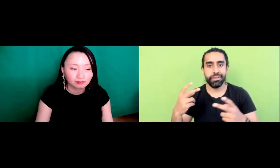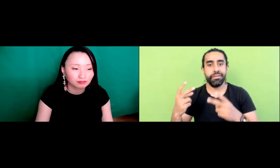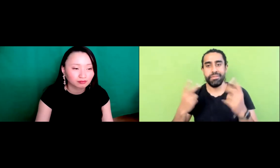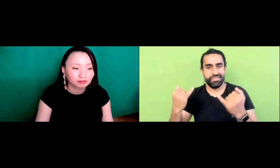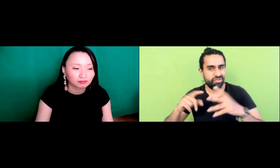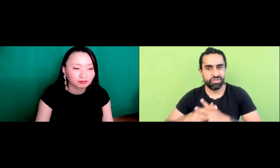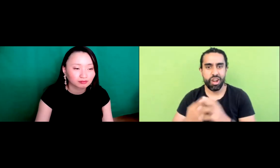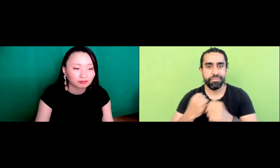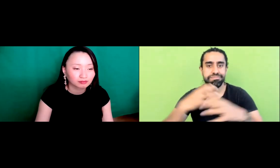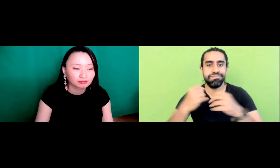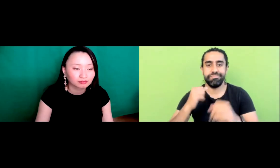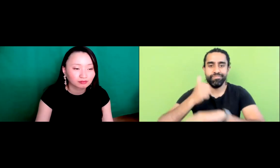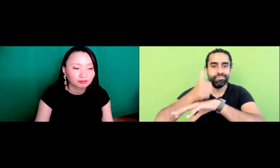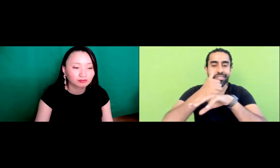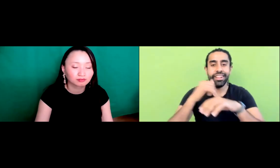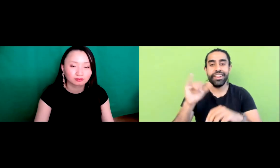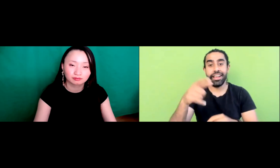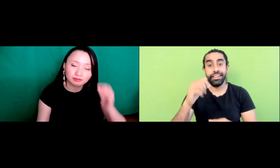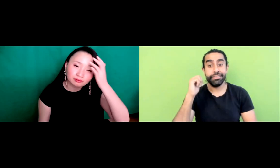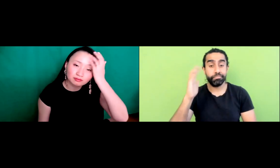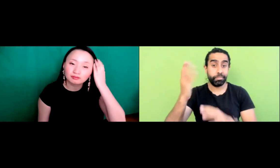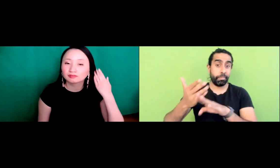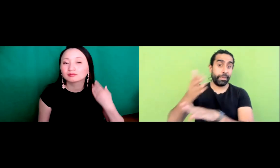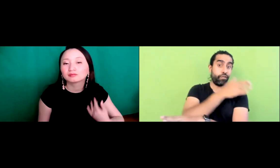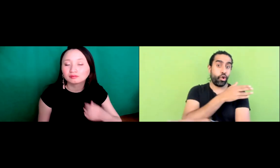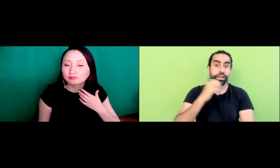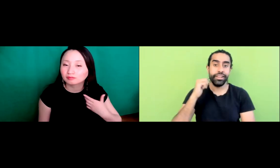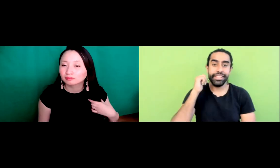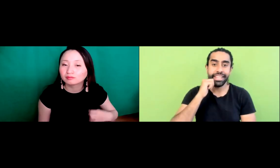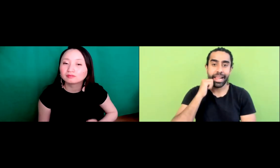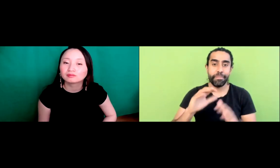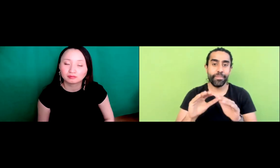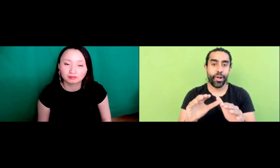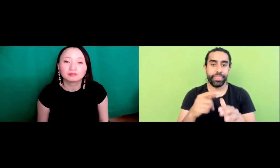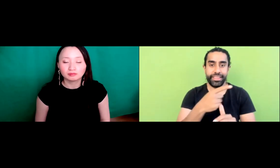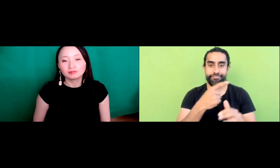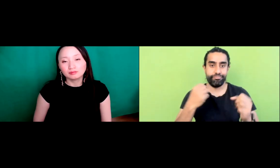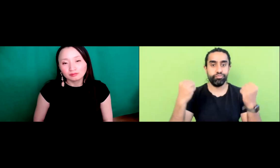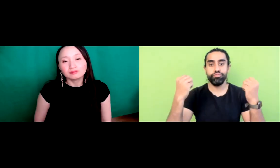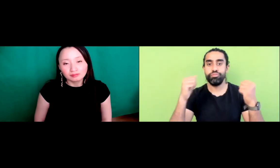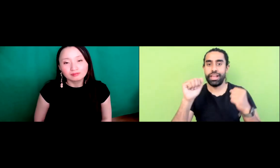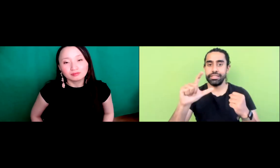social media, you know with that exploding it's really really become widespread and,